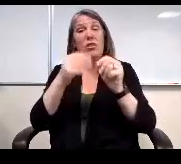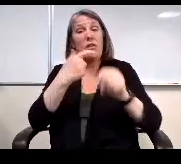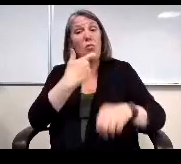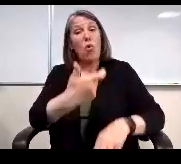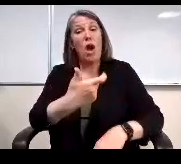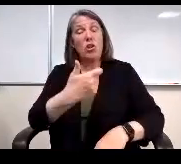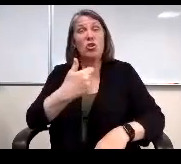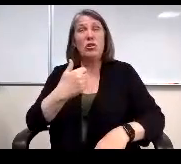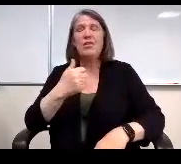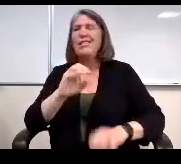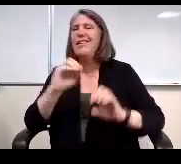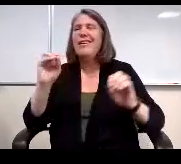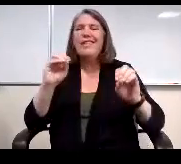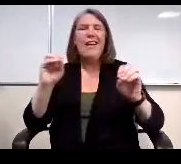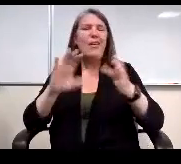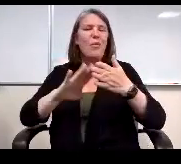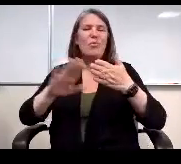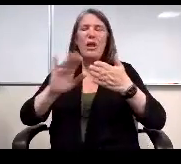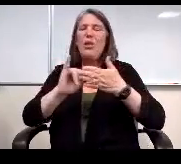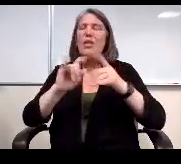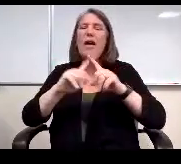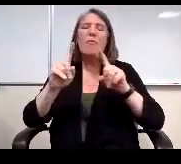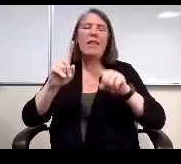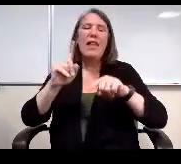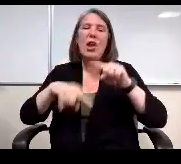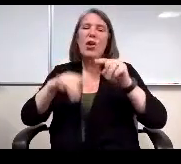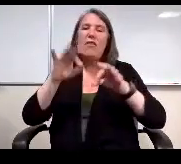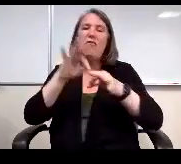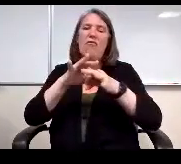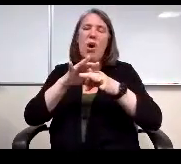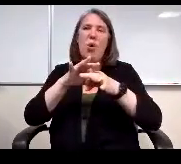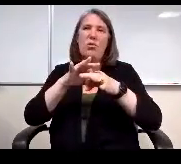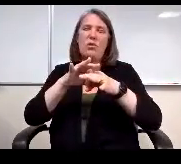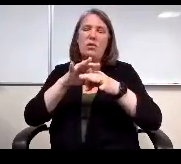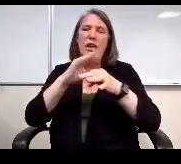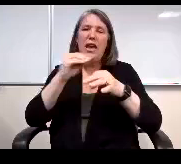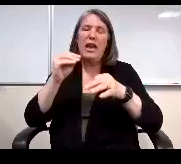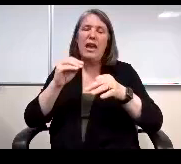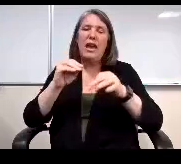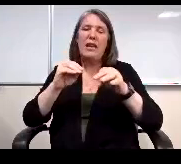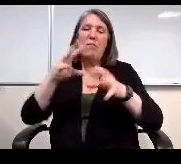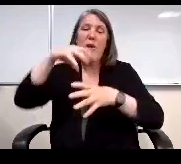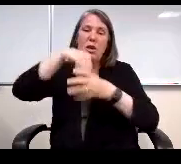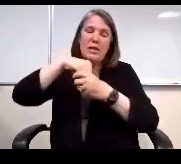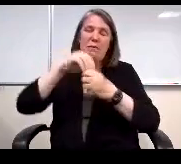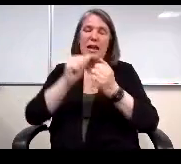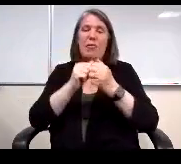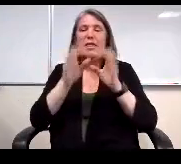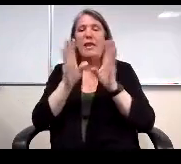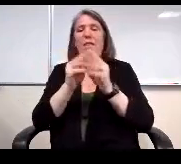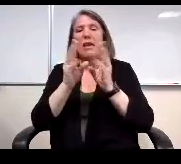but they wouldn't be able to vote and participate in the meeting. And I'm just, yeah, I. I agree I I think it.